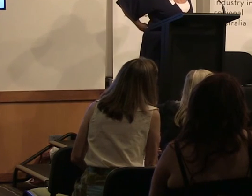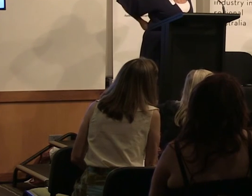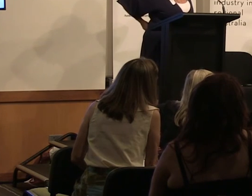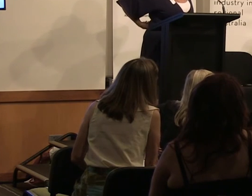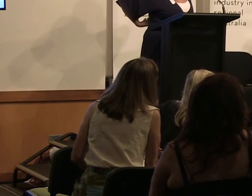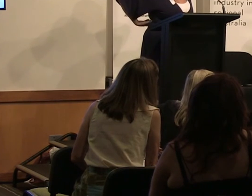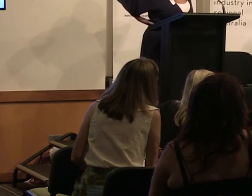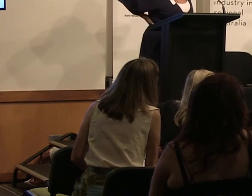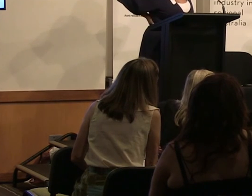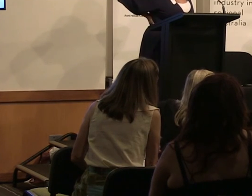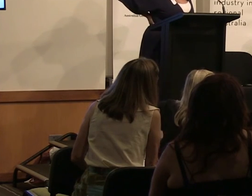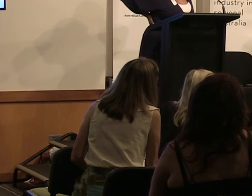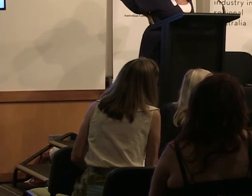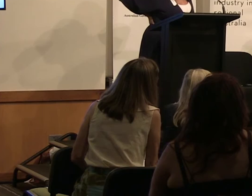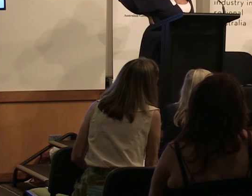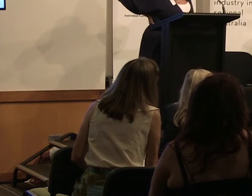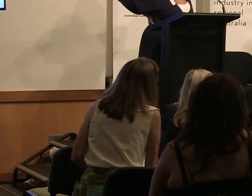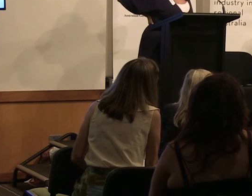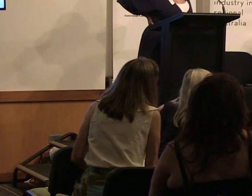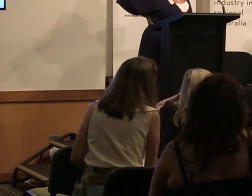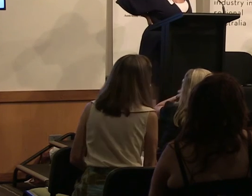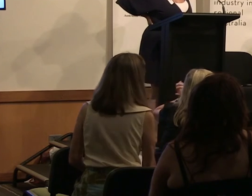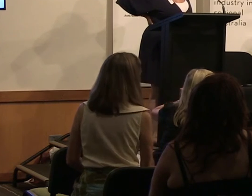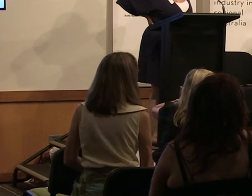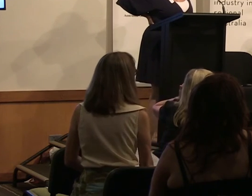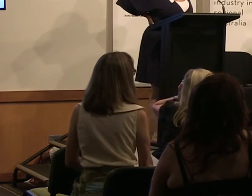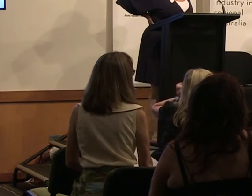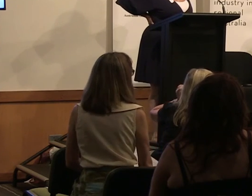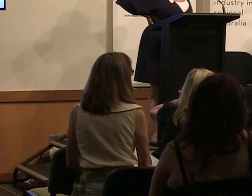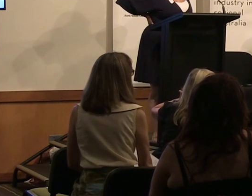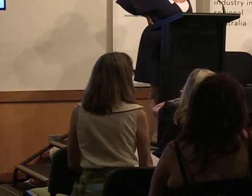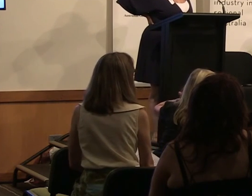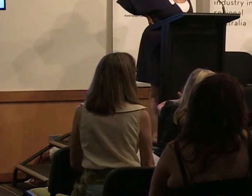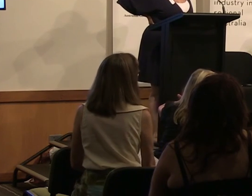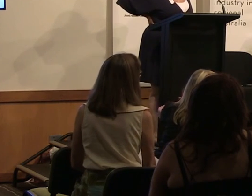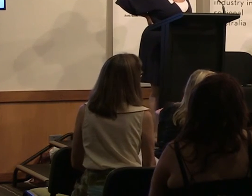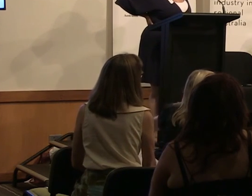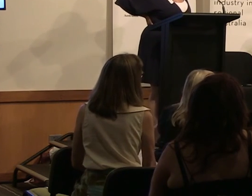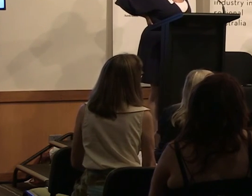that kick yourself and say